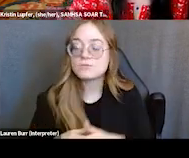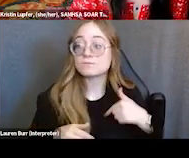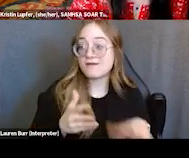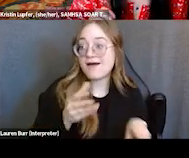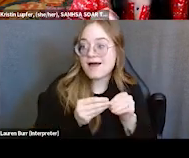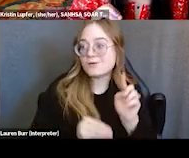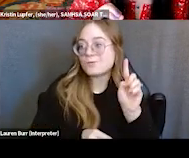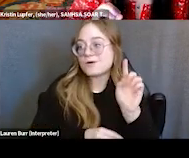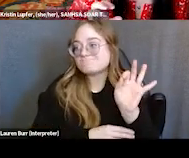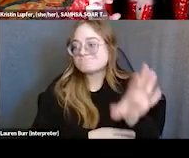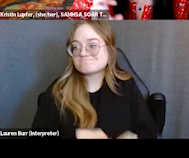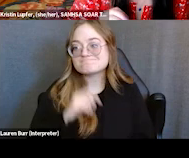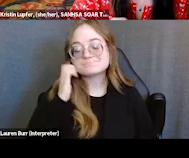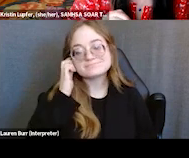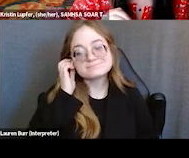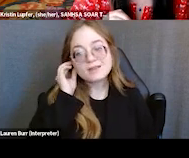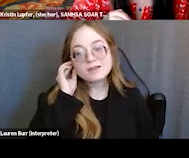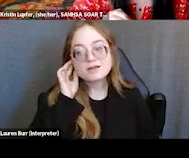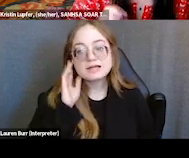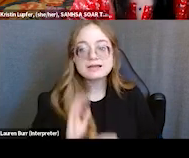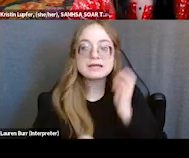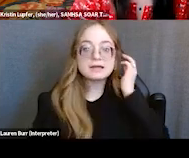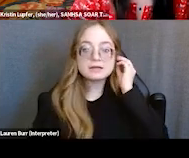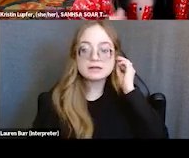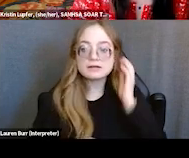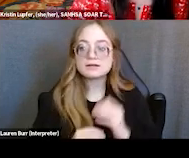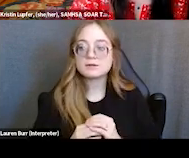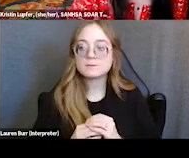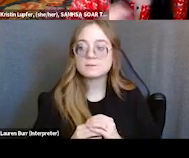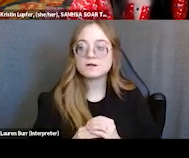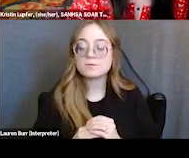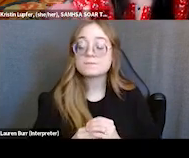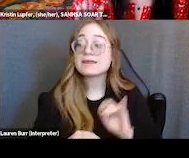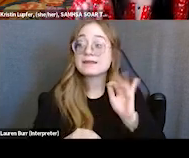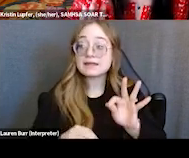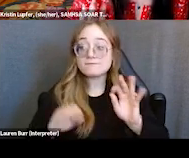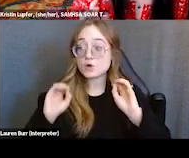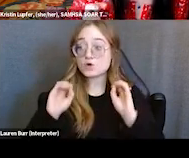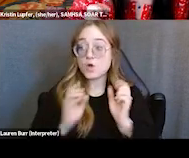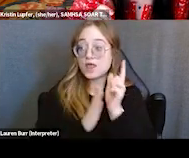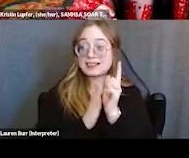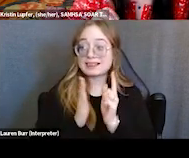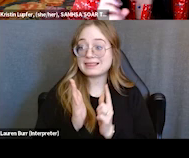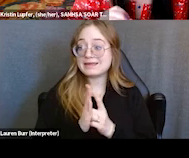note that if there isn't a legal guardian in place, then the applicant is, you know,